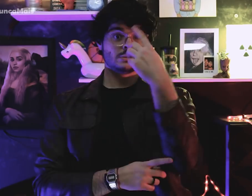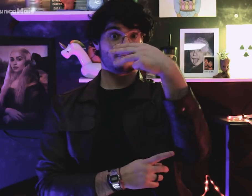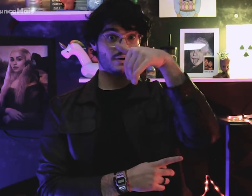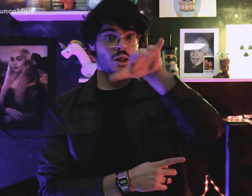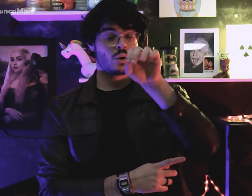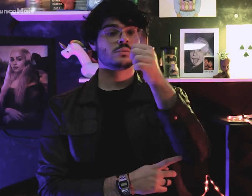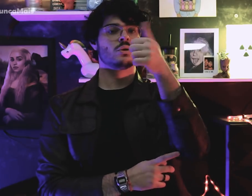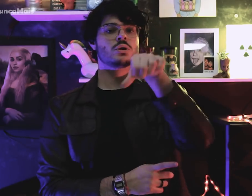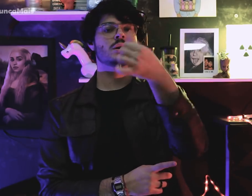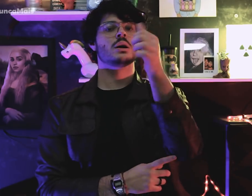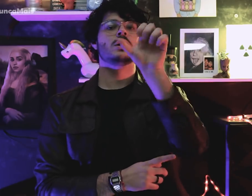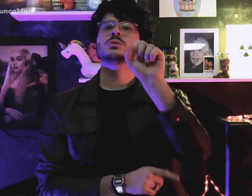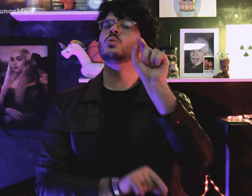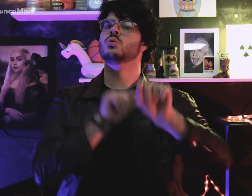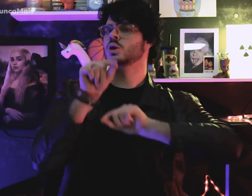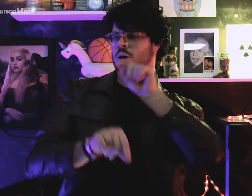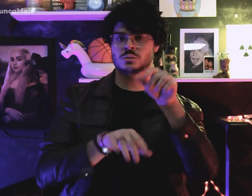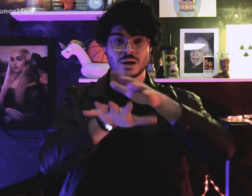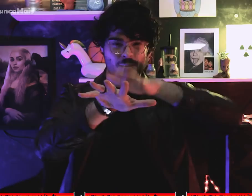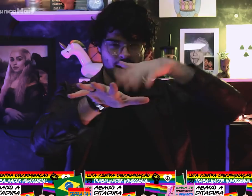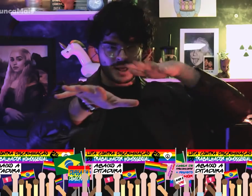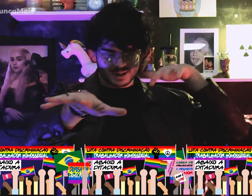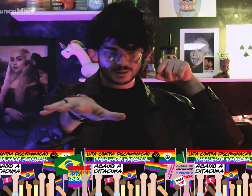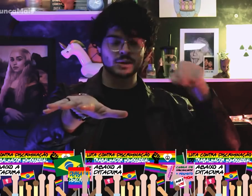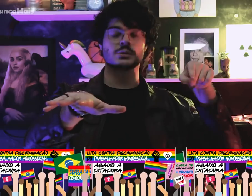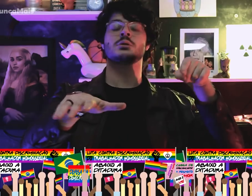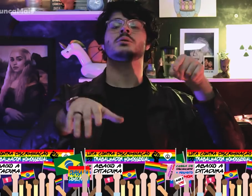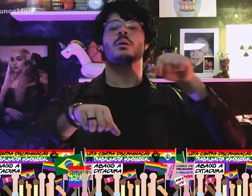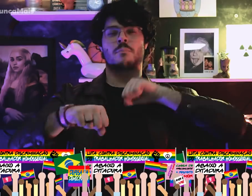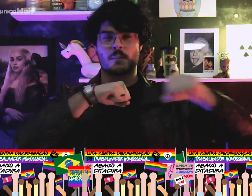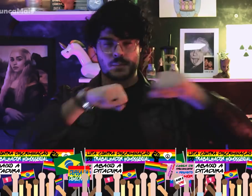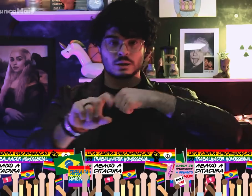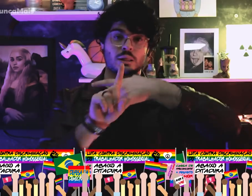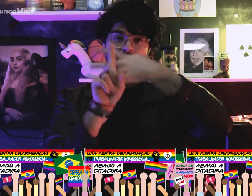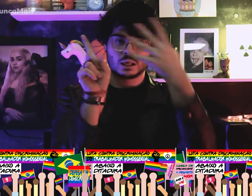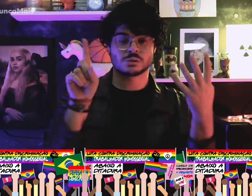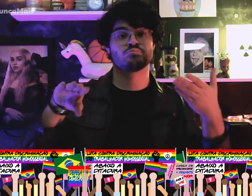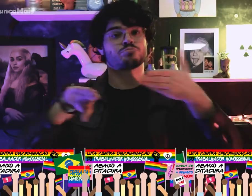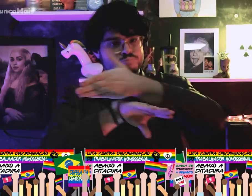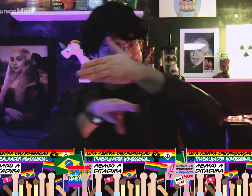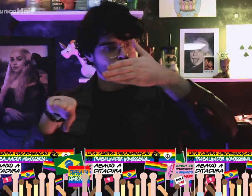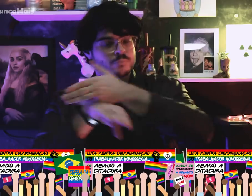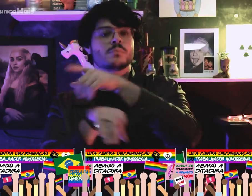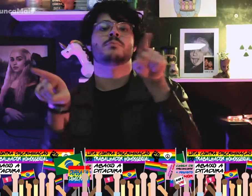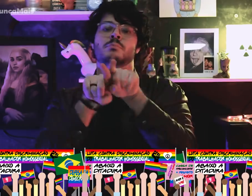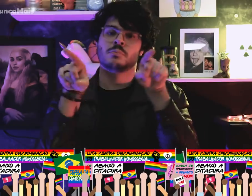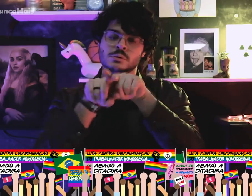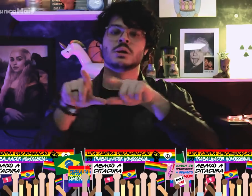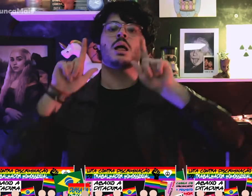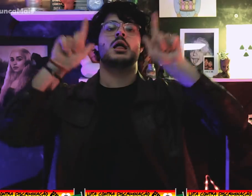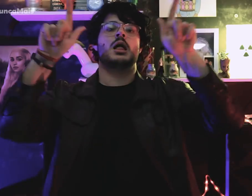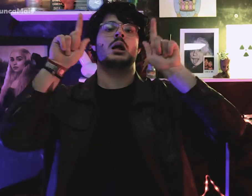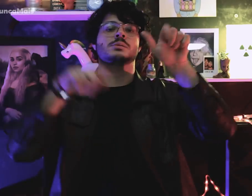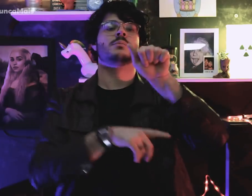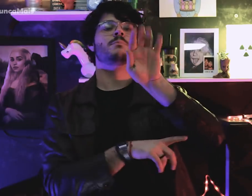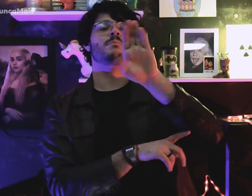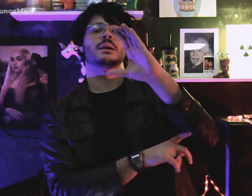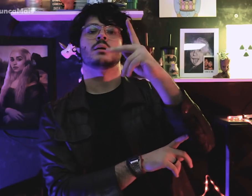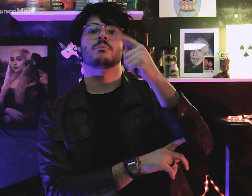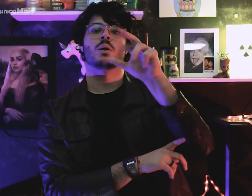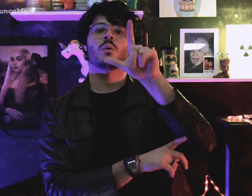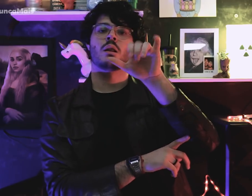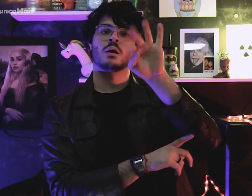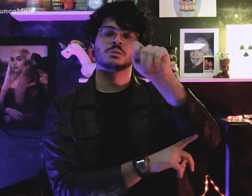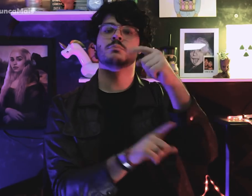Em 1º de maio de 1980, o movimento LGBT participou da greve do ABC Paulista,